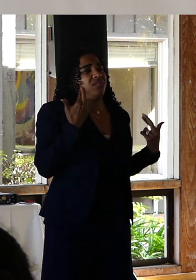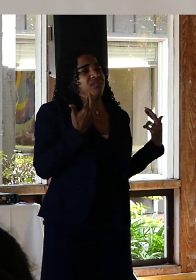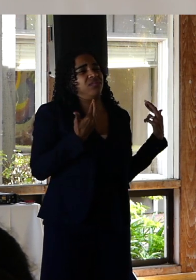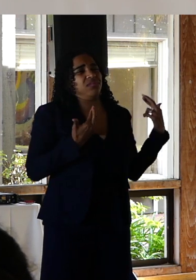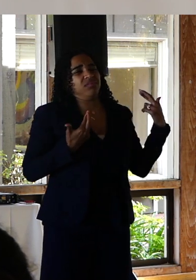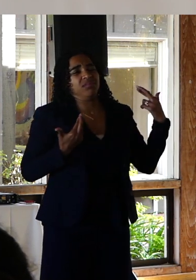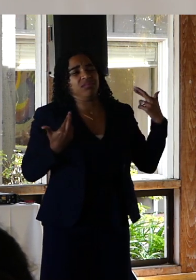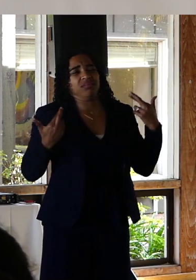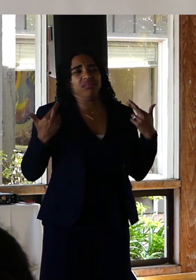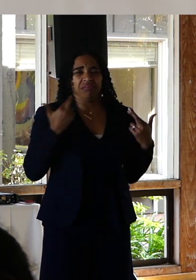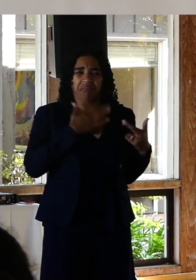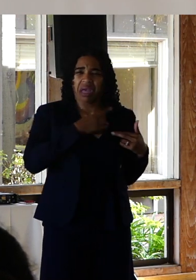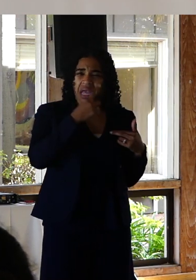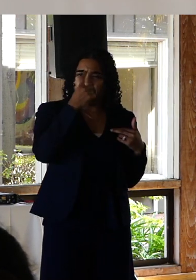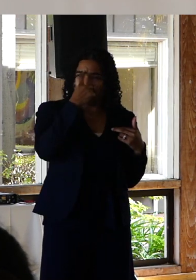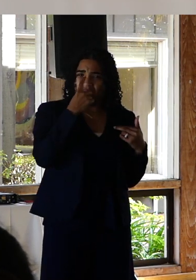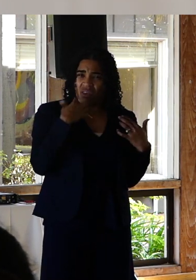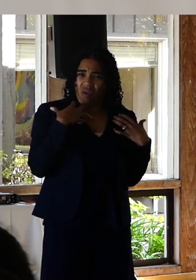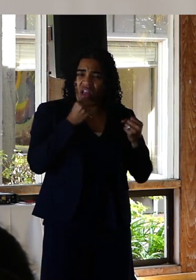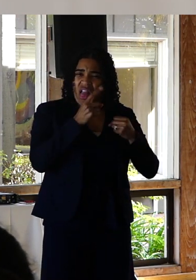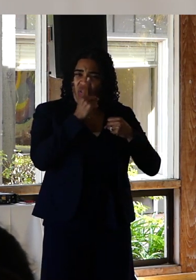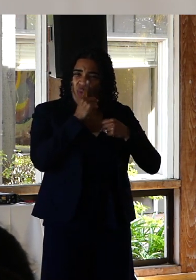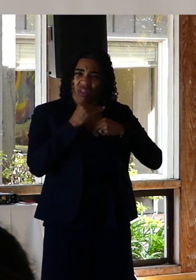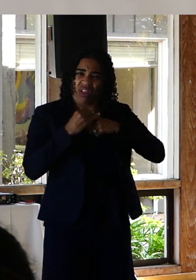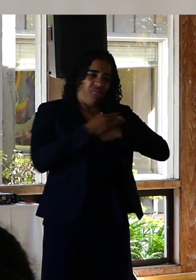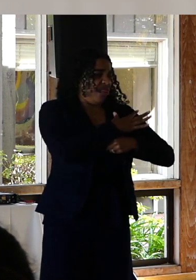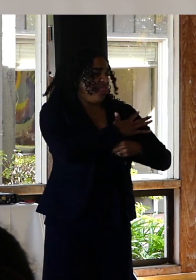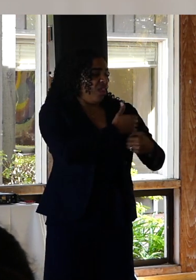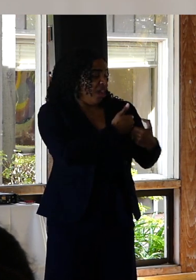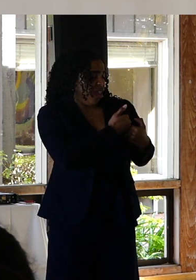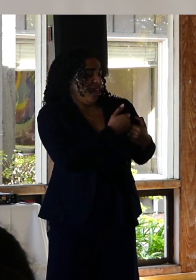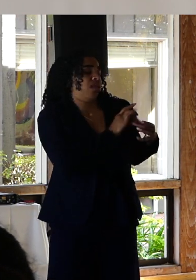impact that my mental health had on my romantic relationships.